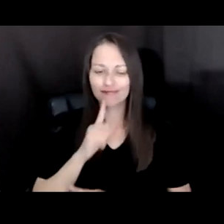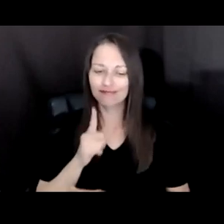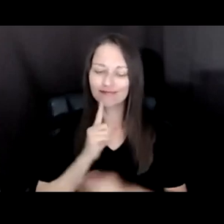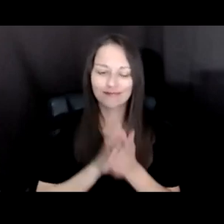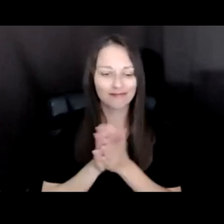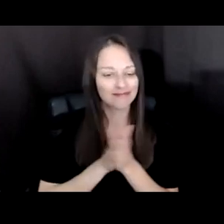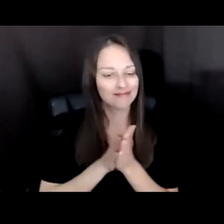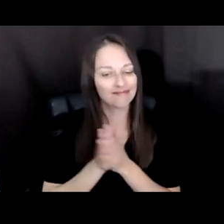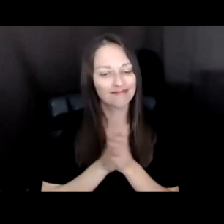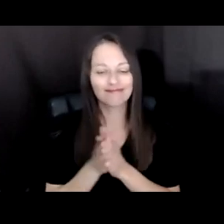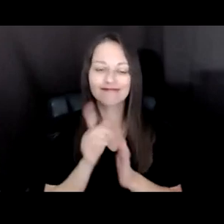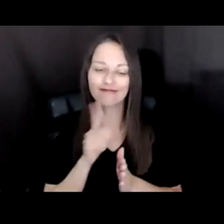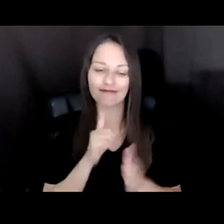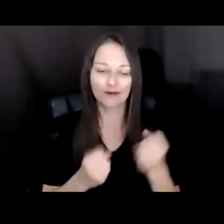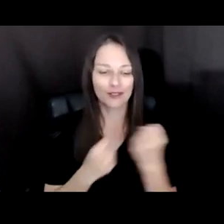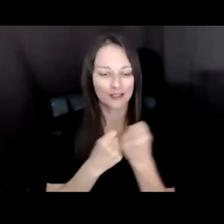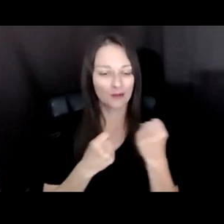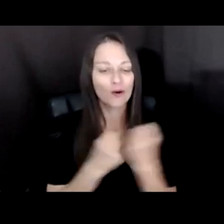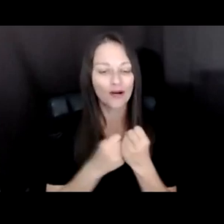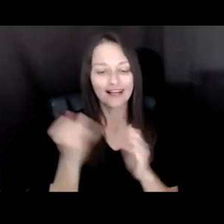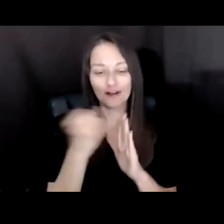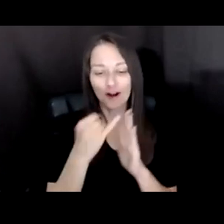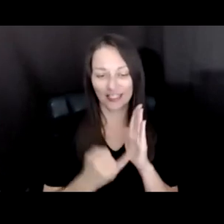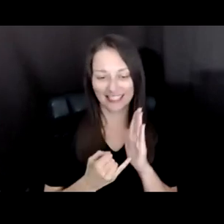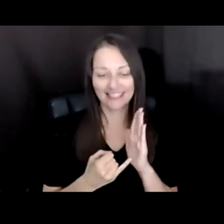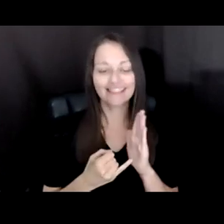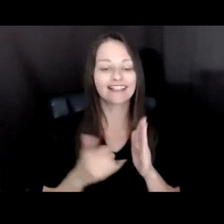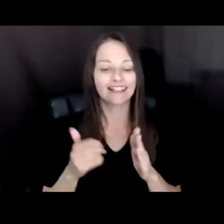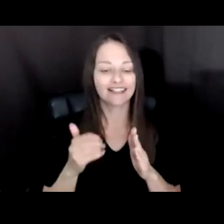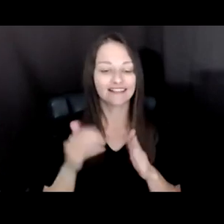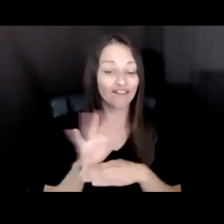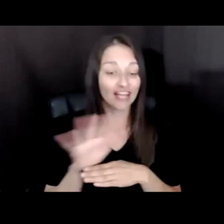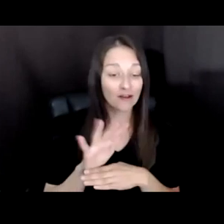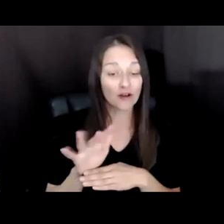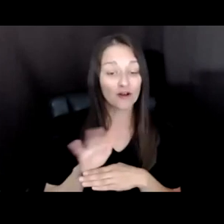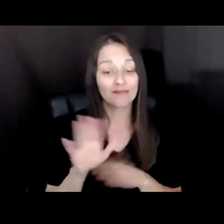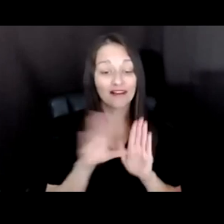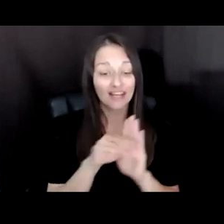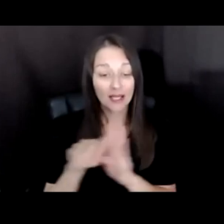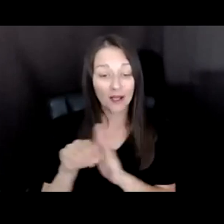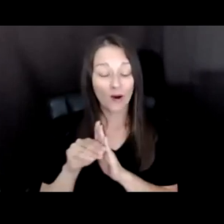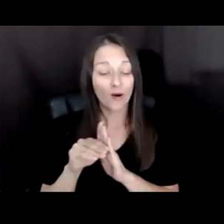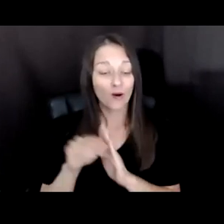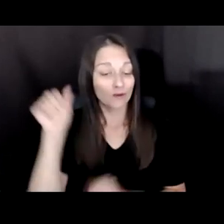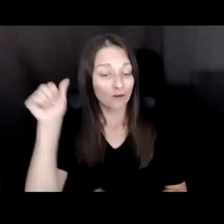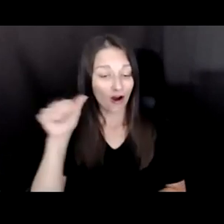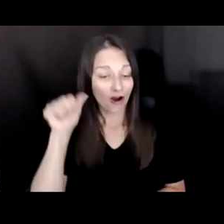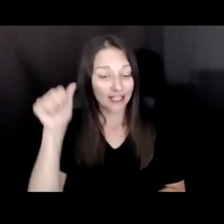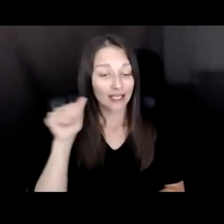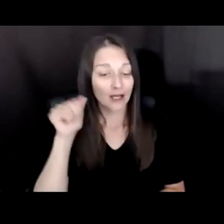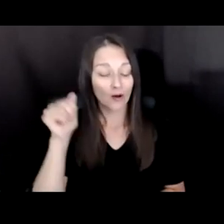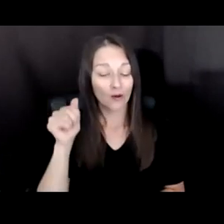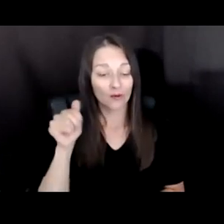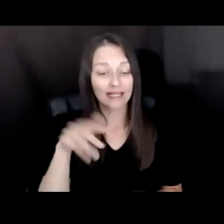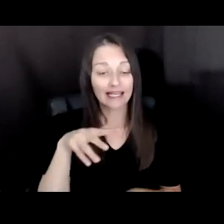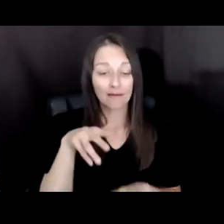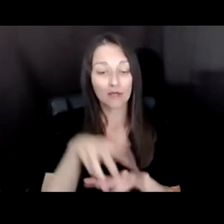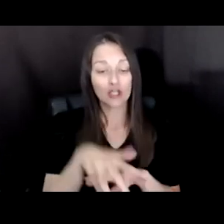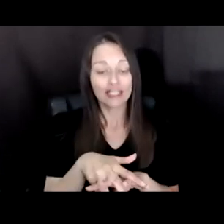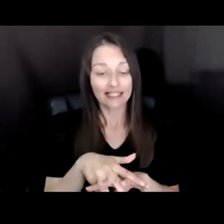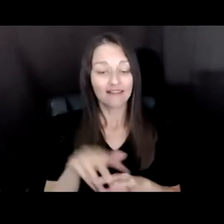ARTISTIC PRACTICES IN FILM, VIDEO, AUDIO, IMMERSIVE MEDIA, AND OTHER EMERGING TECHNOLOGIES.